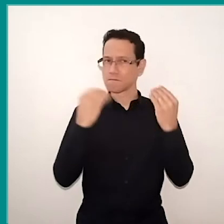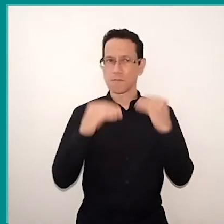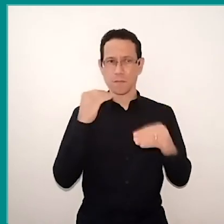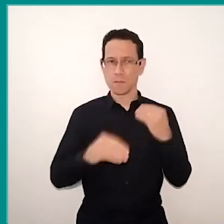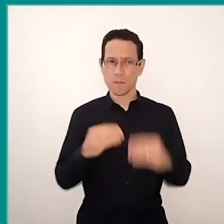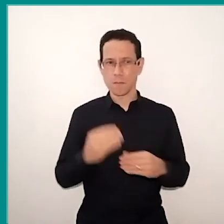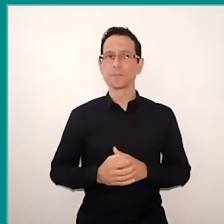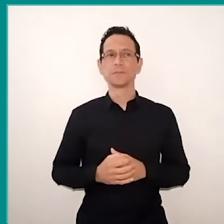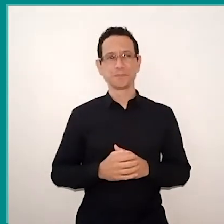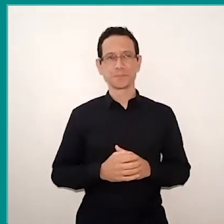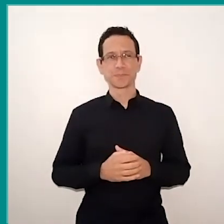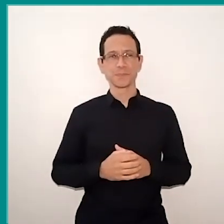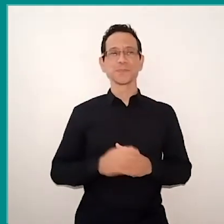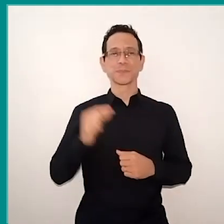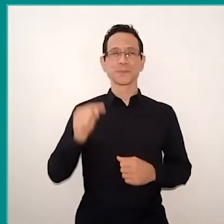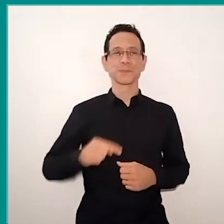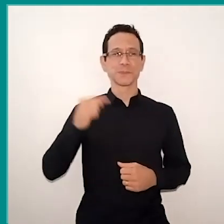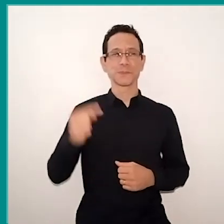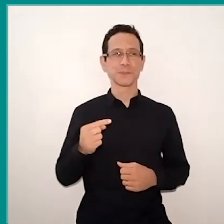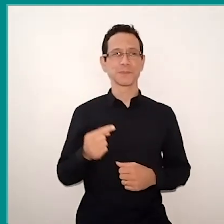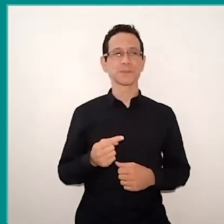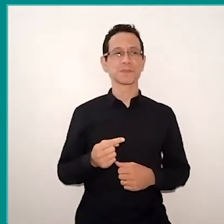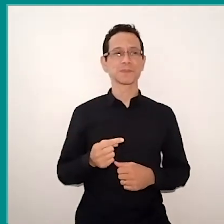And then we did the recordings. They recorded at home…